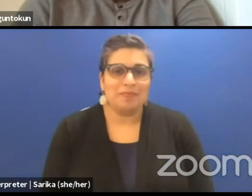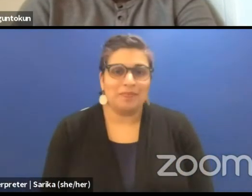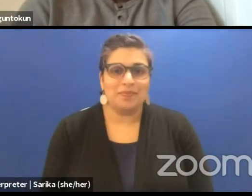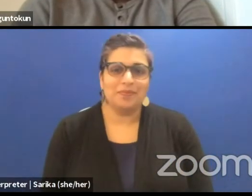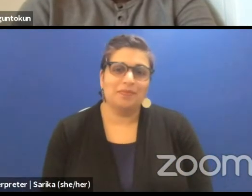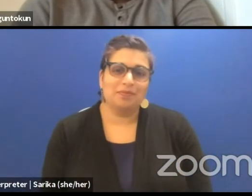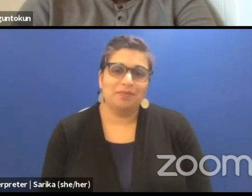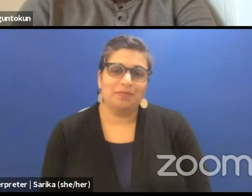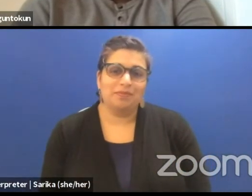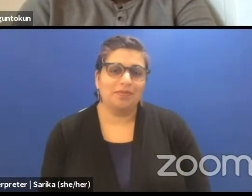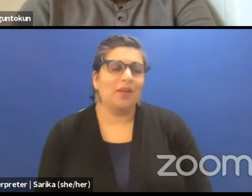Okay.